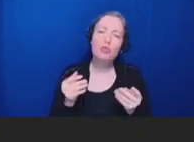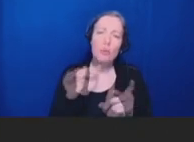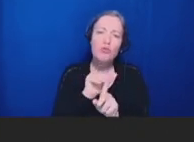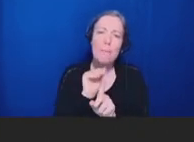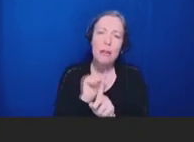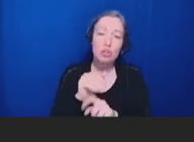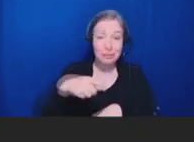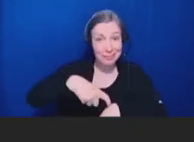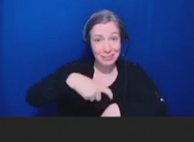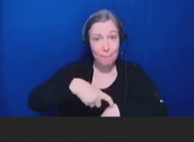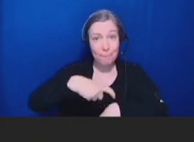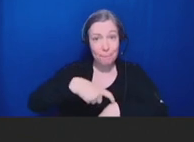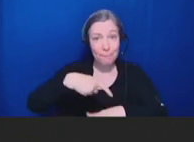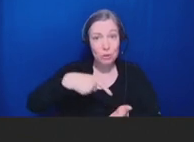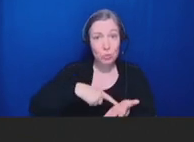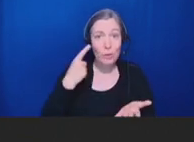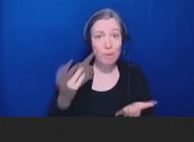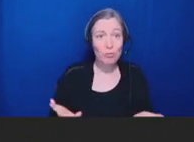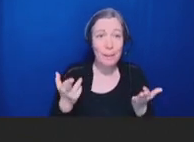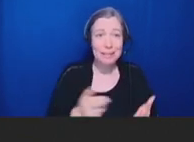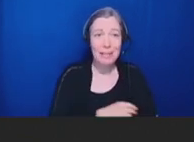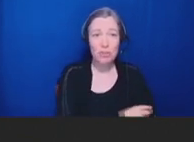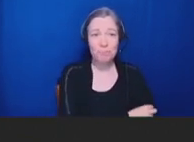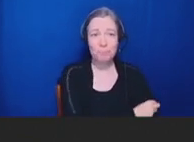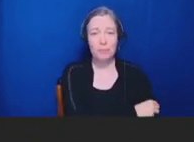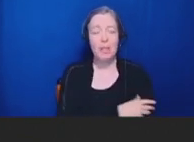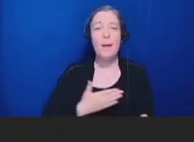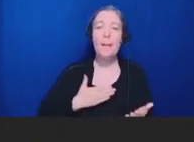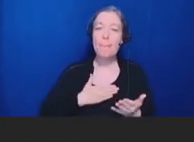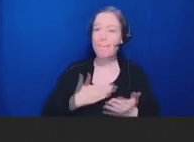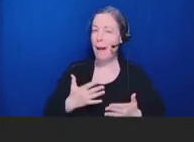And I think my biggest concern right now in this space, and this was kind of touched on